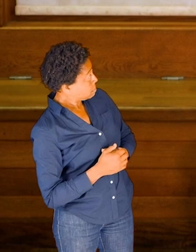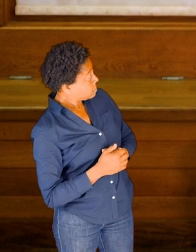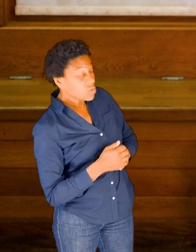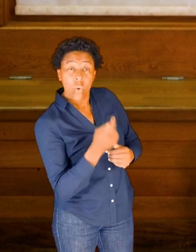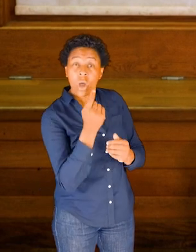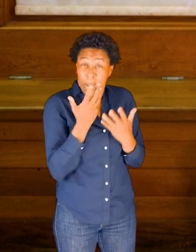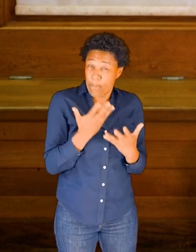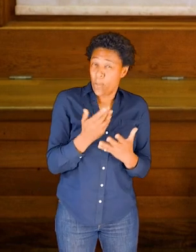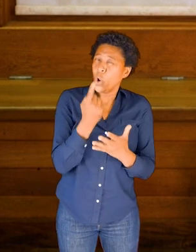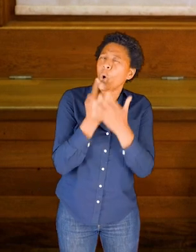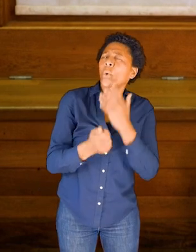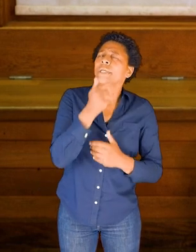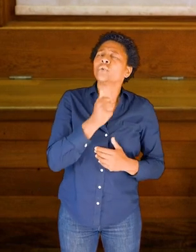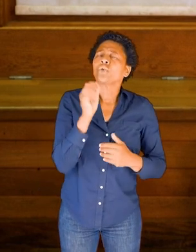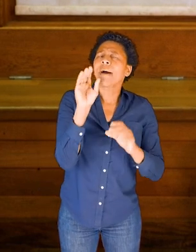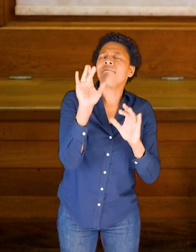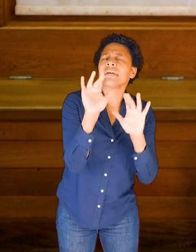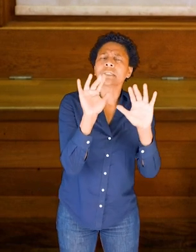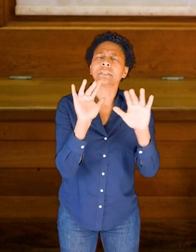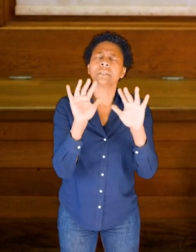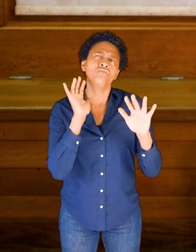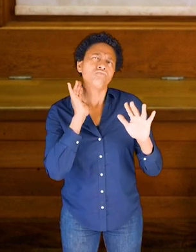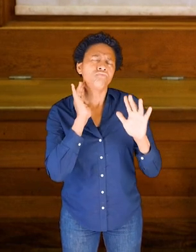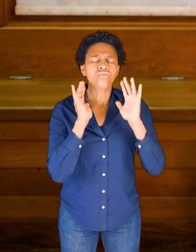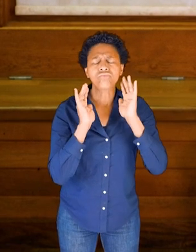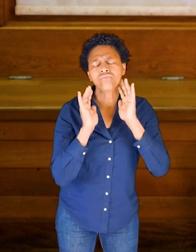So I'm just using my fingers quite lightly, quite delicately,